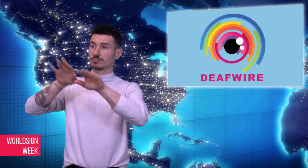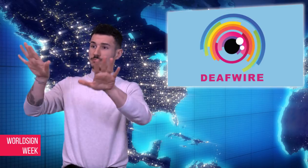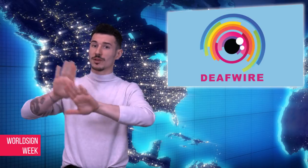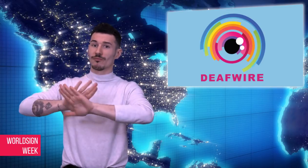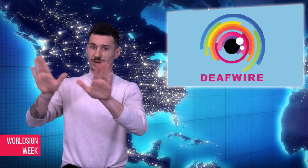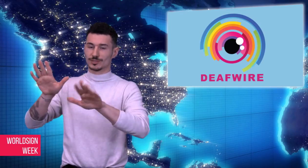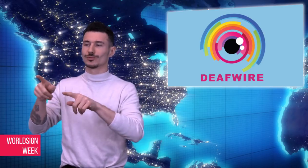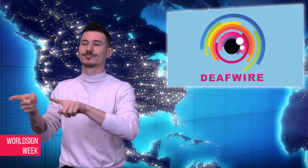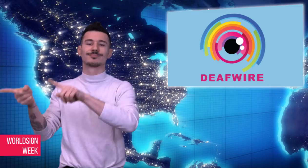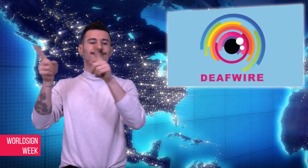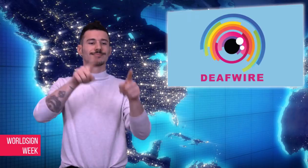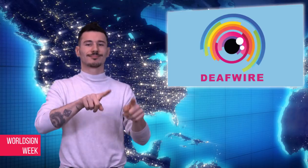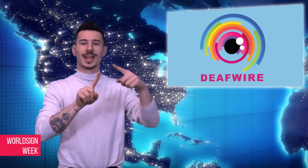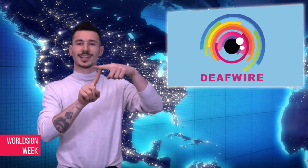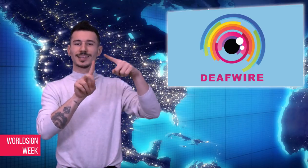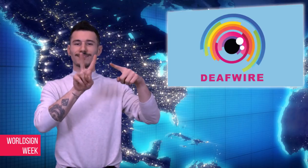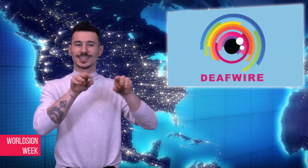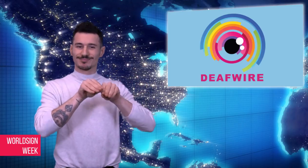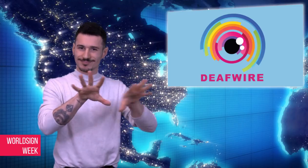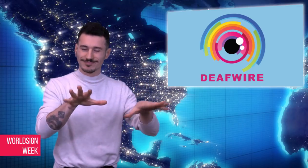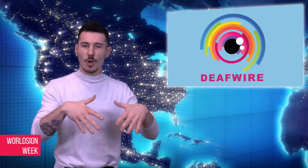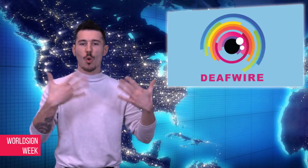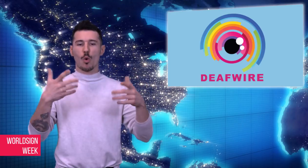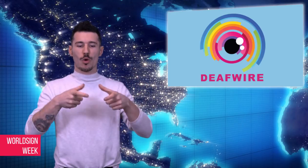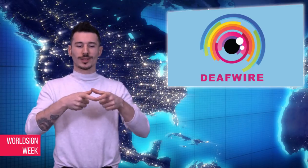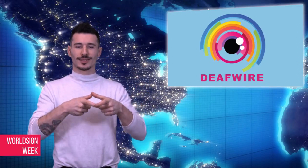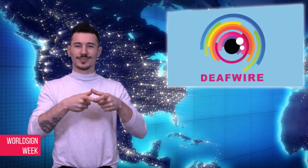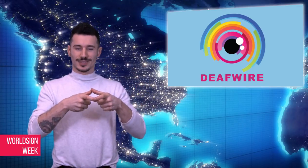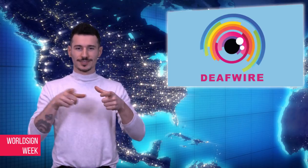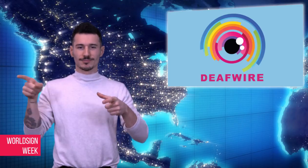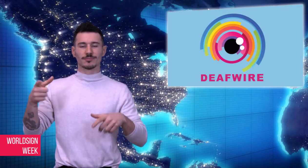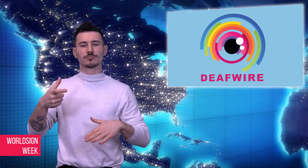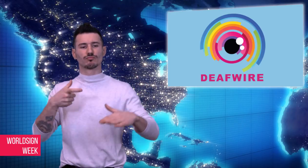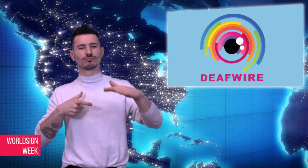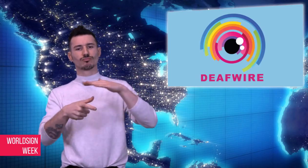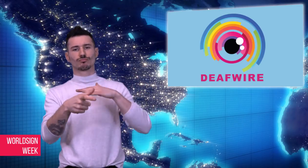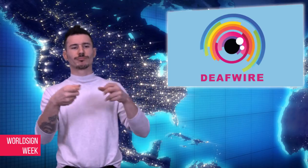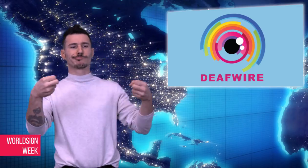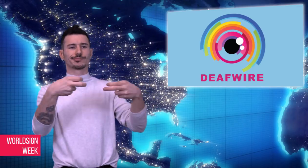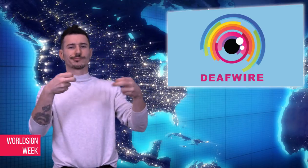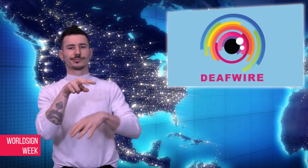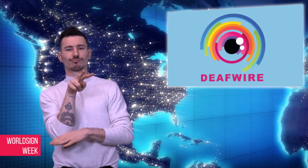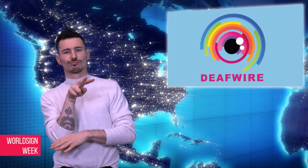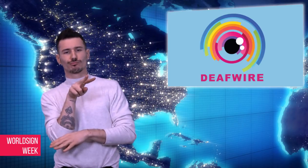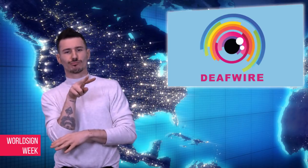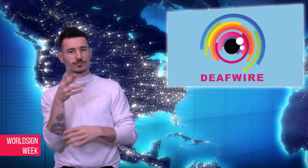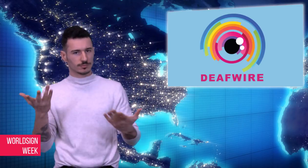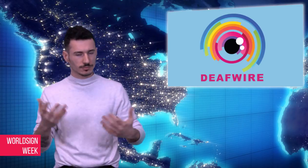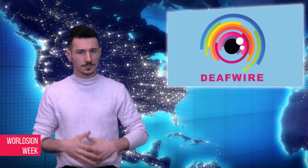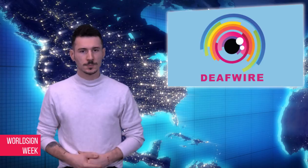wait for the movies to be released in DVD before watching them. What is the solution